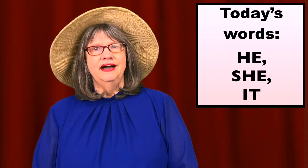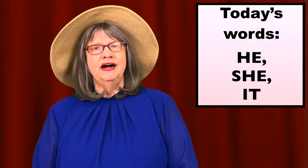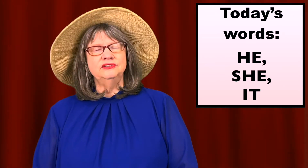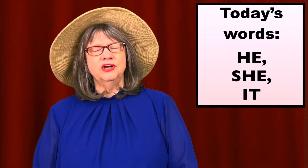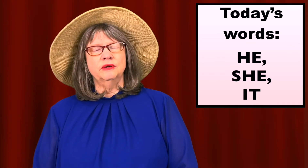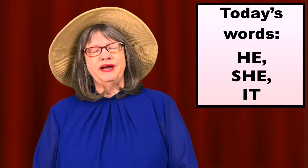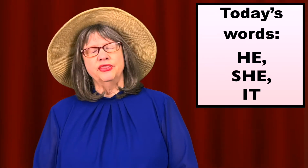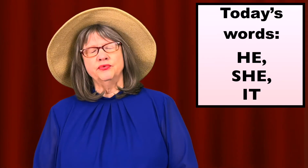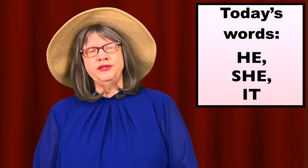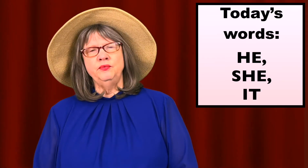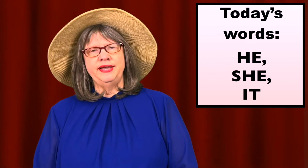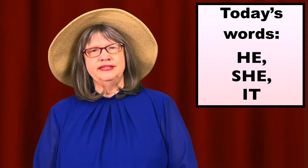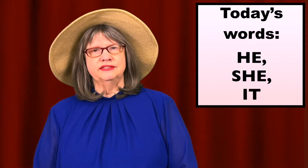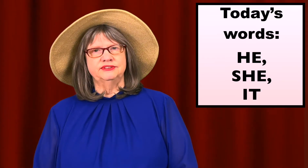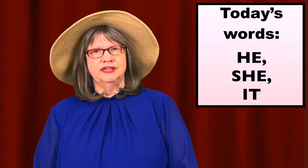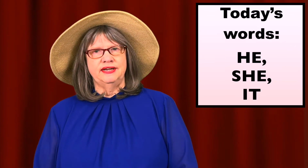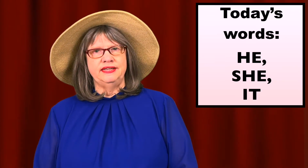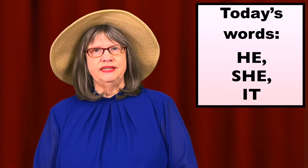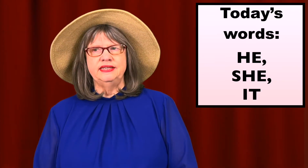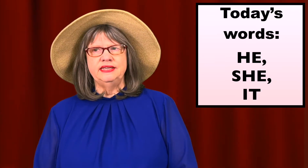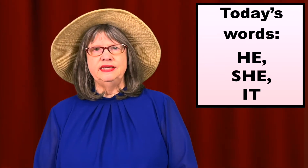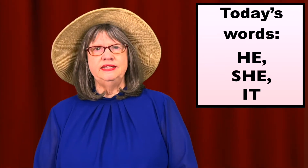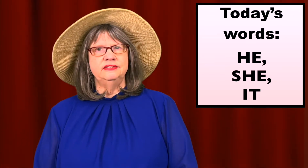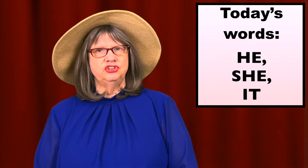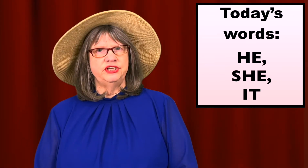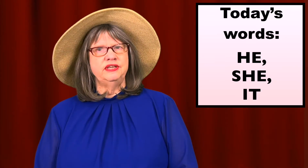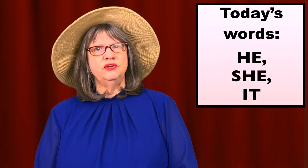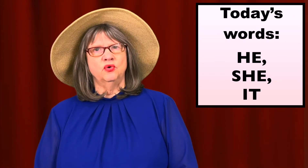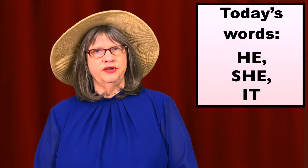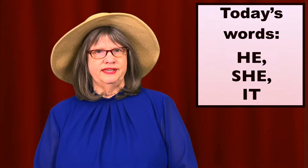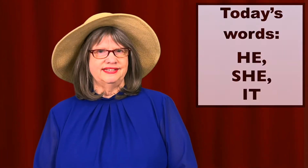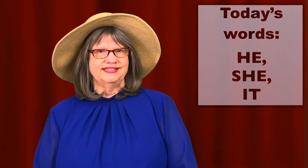I'll talk about three ways of signing HE, SHE or IT.